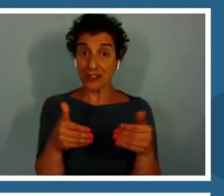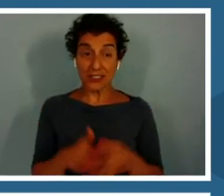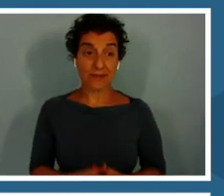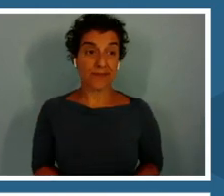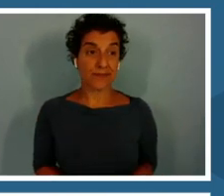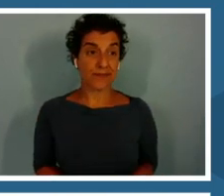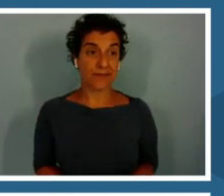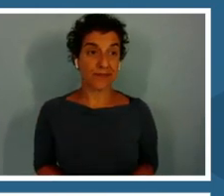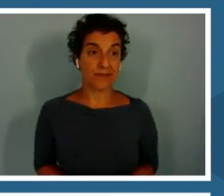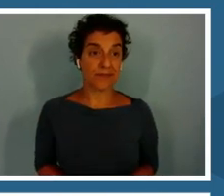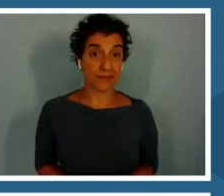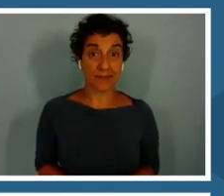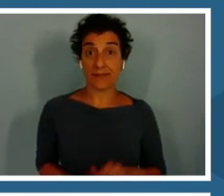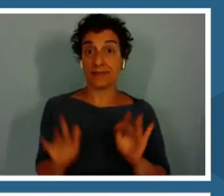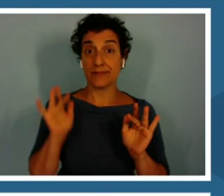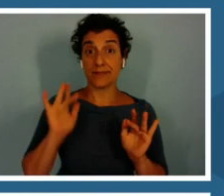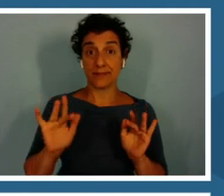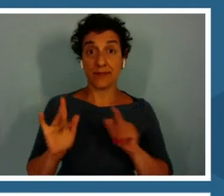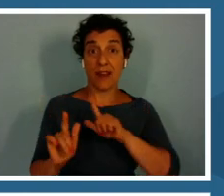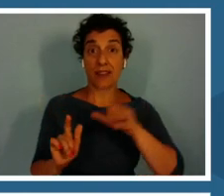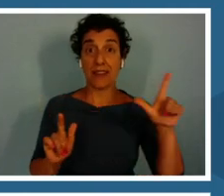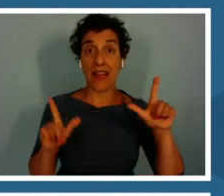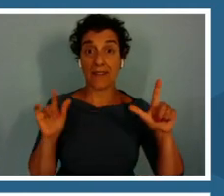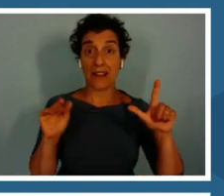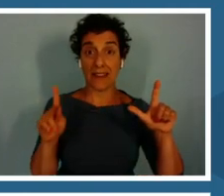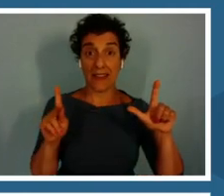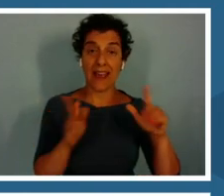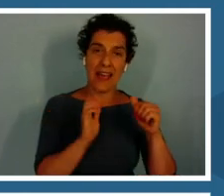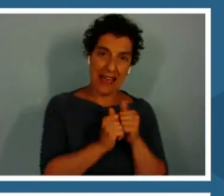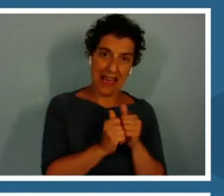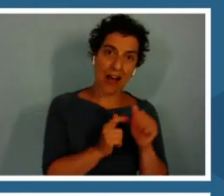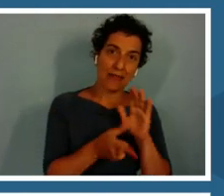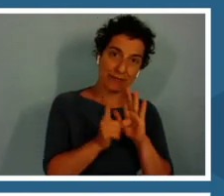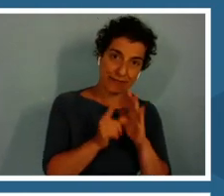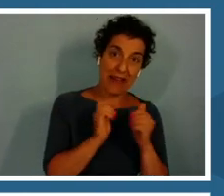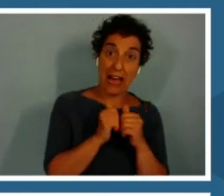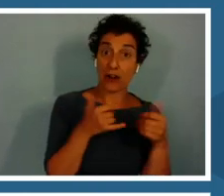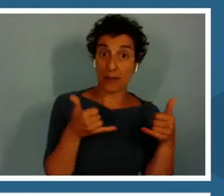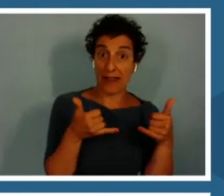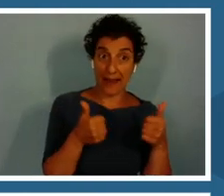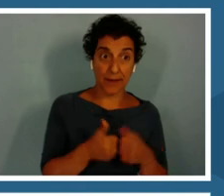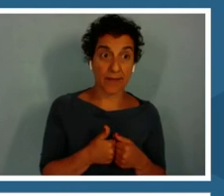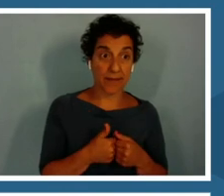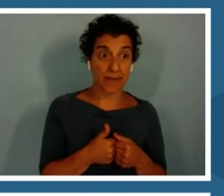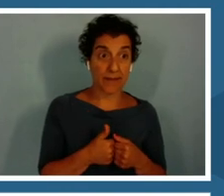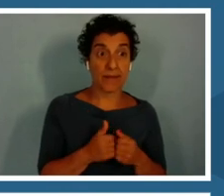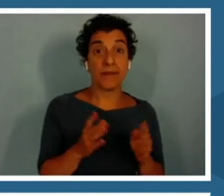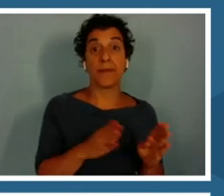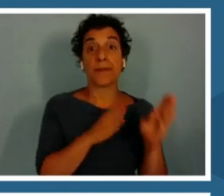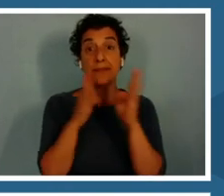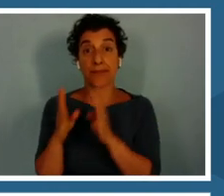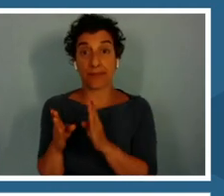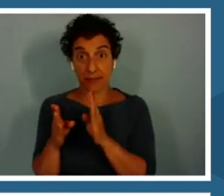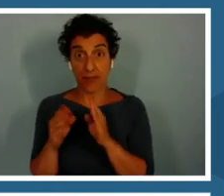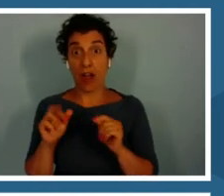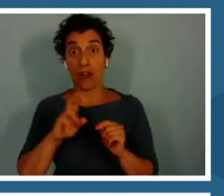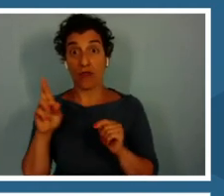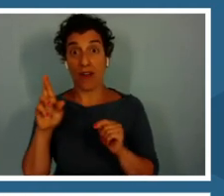By clicking on the left link, you can go over how to play the game and clicking on the right link it goes over the main game.